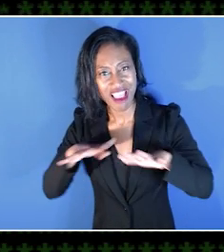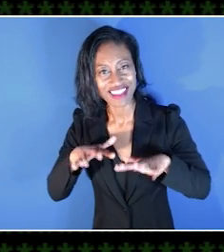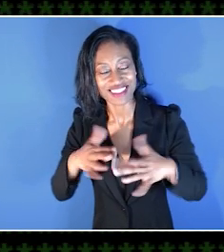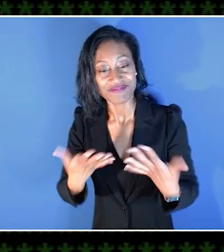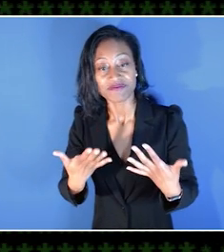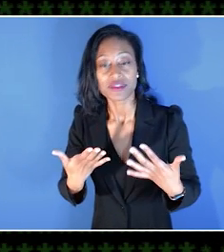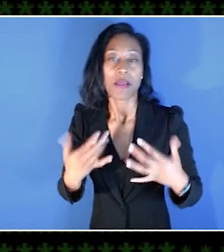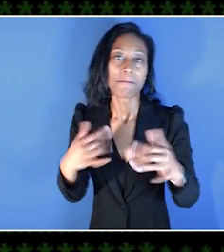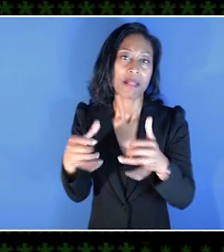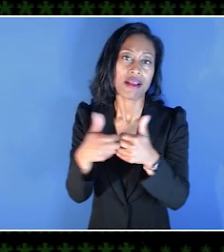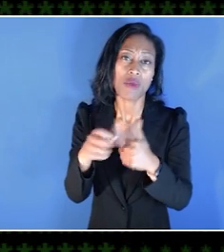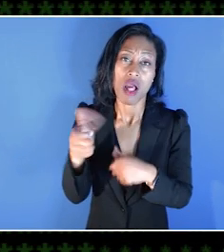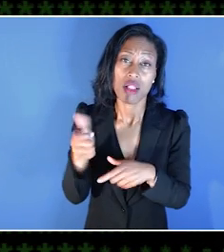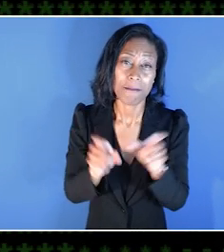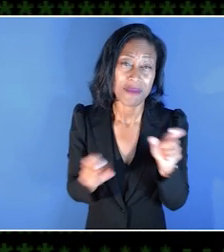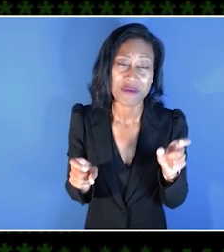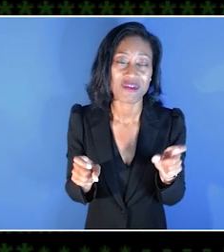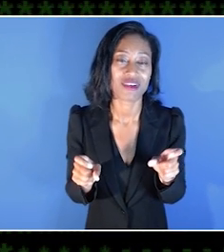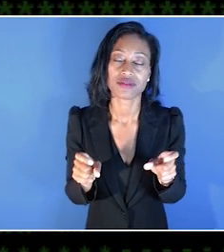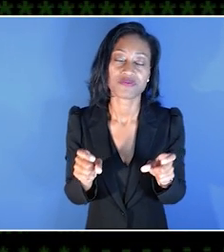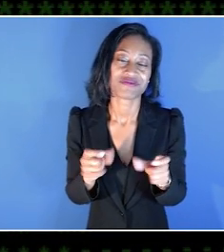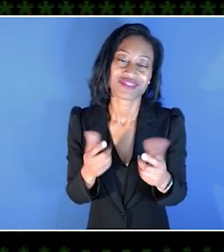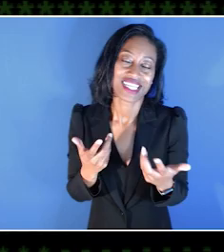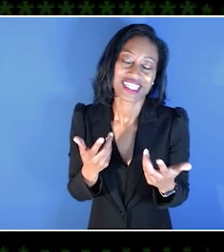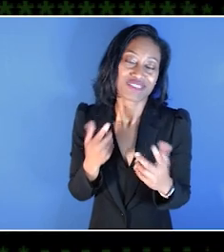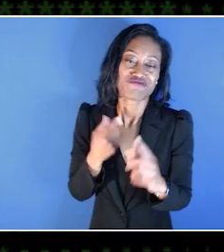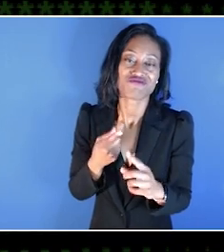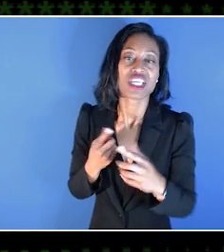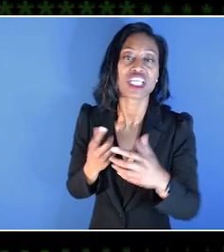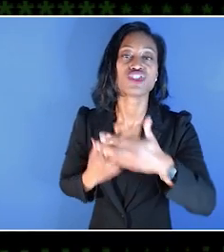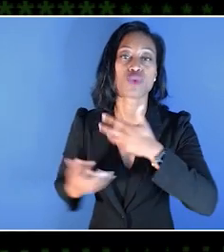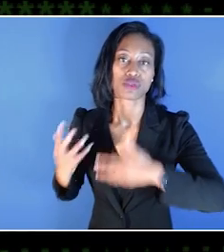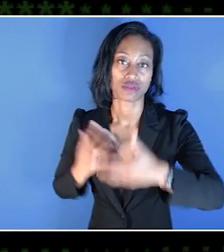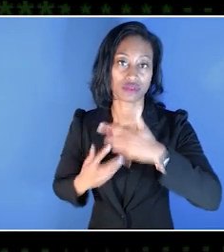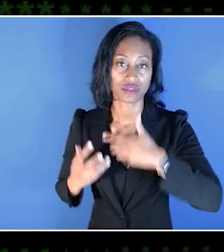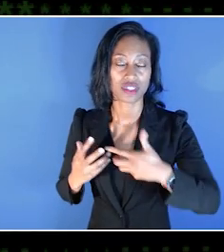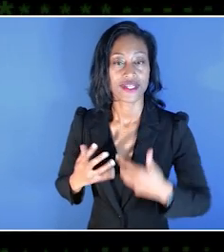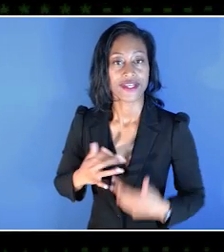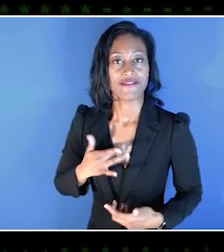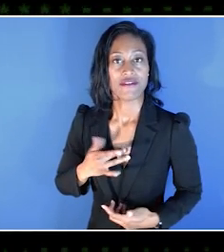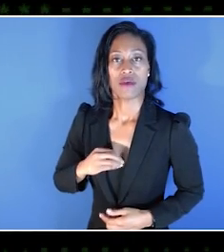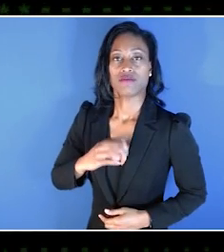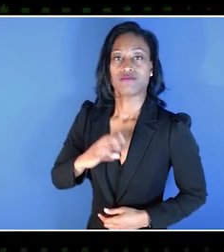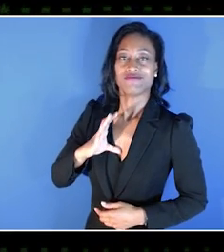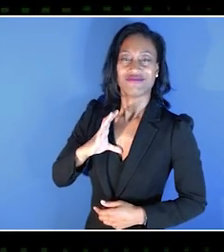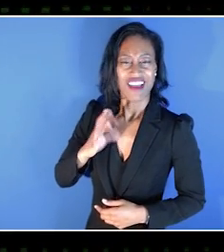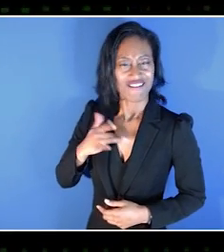Playing games with other people is social. You know, think of it as filling a social need of feeling included